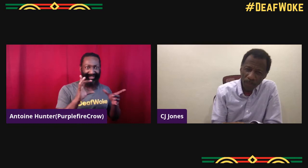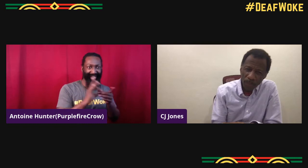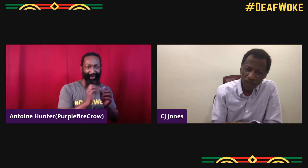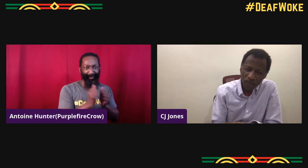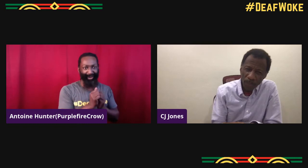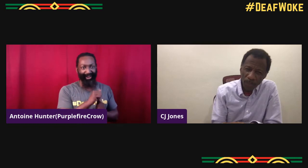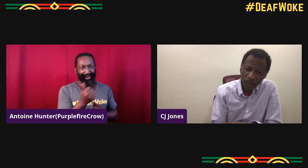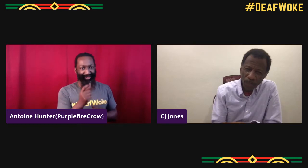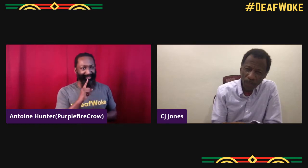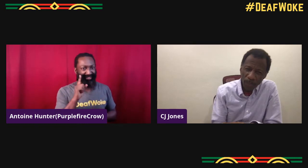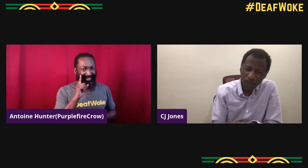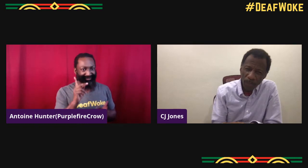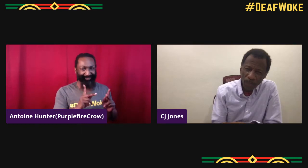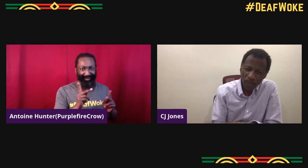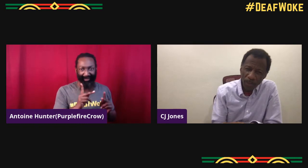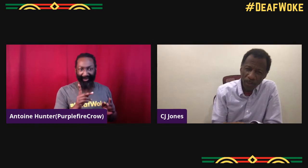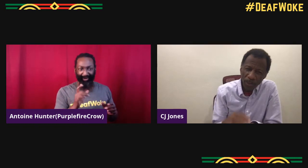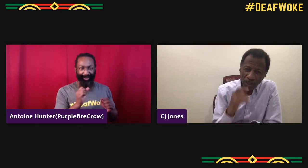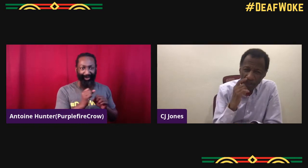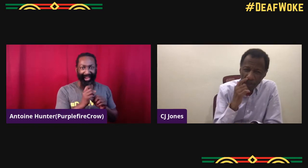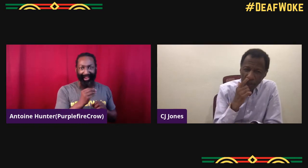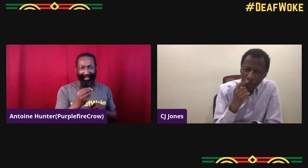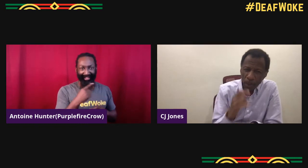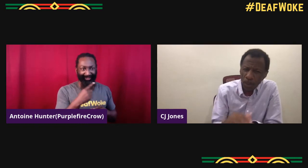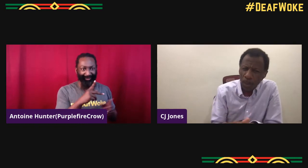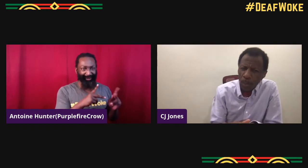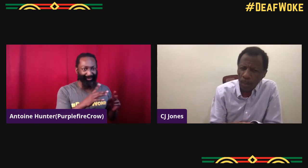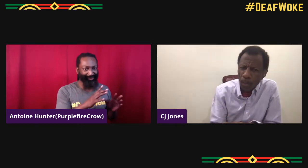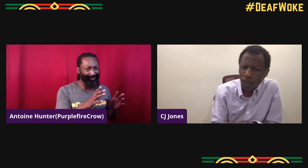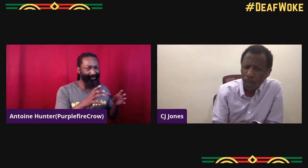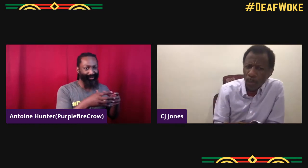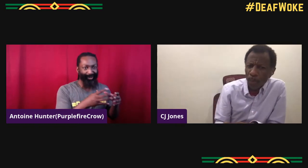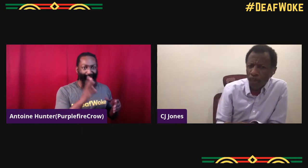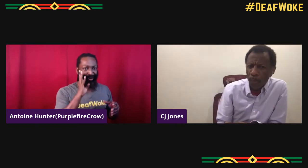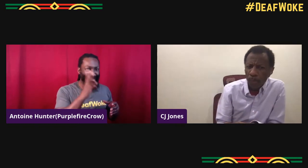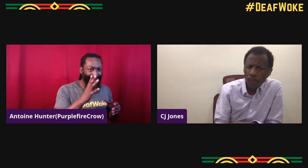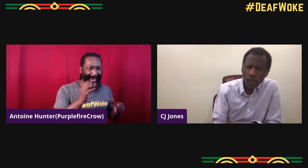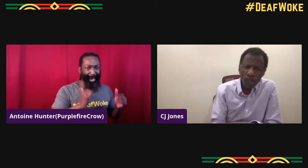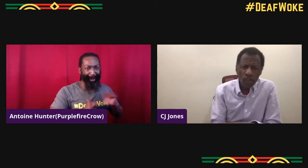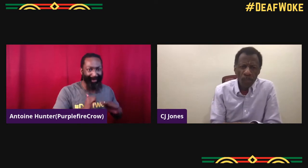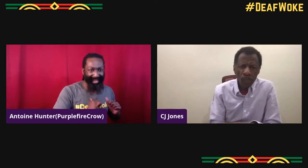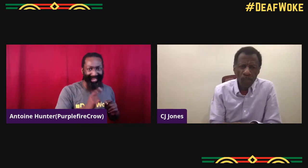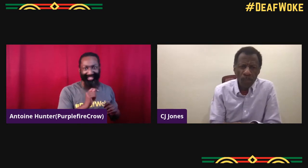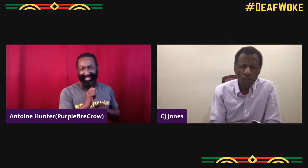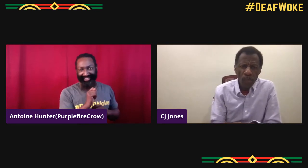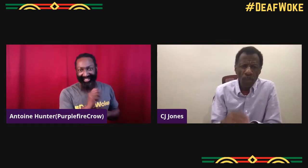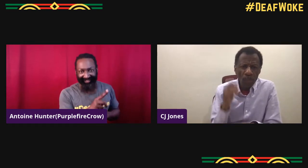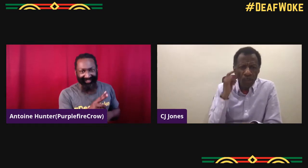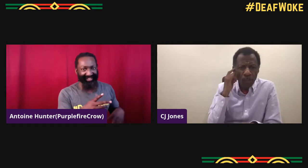So, I mean, I know you are connected with other deaf individuals as well.